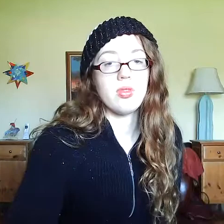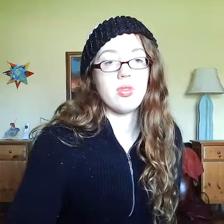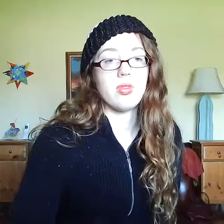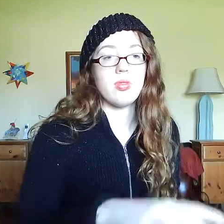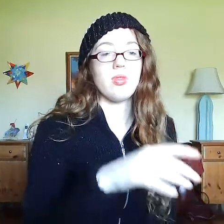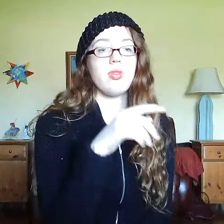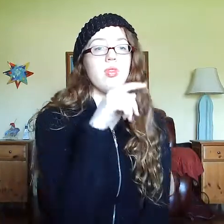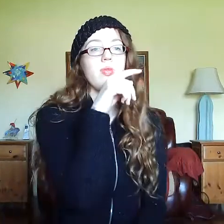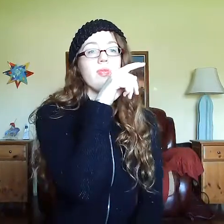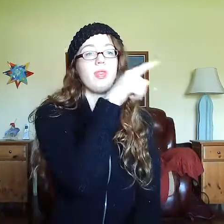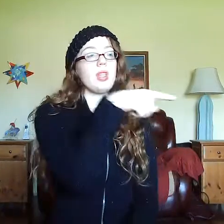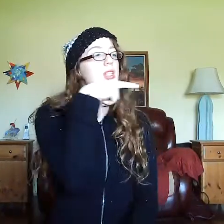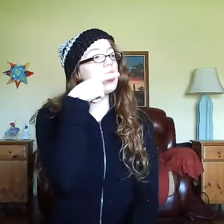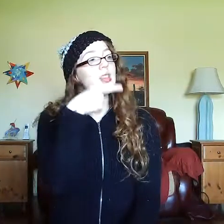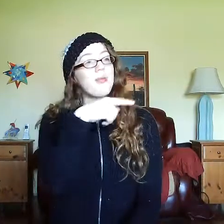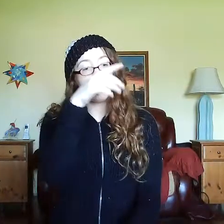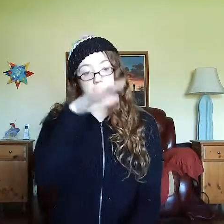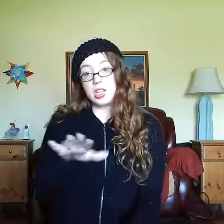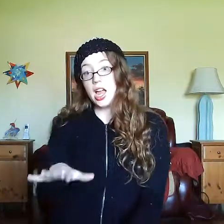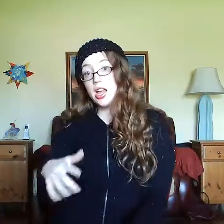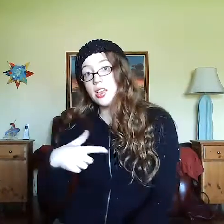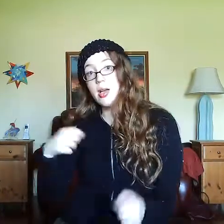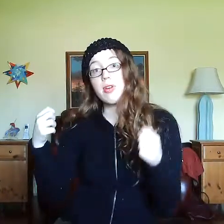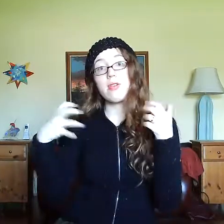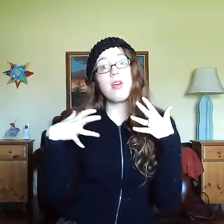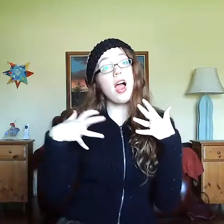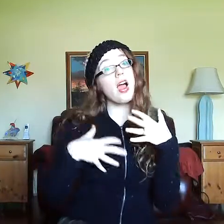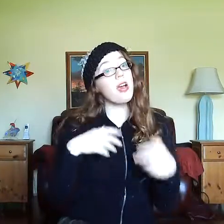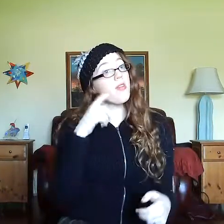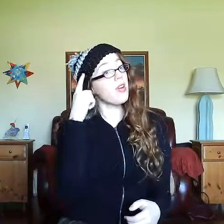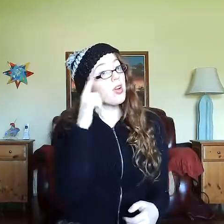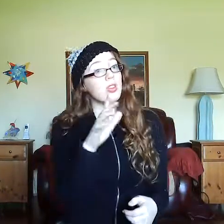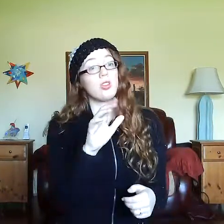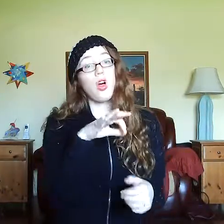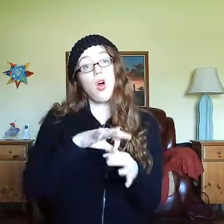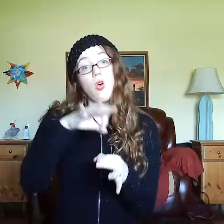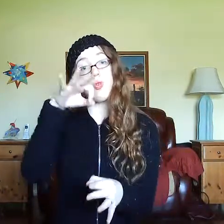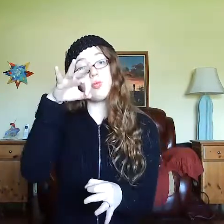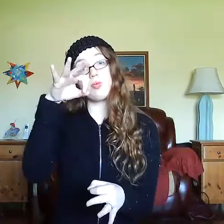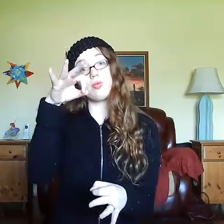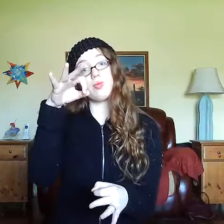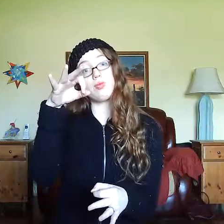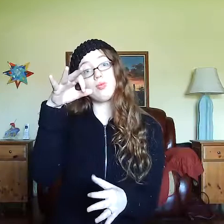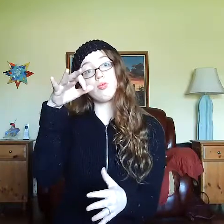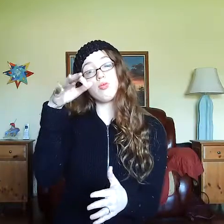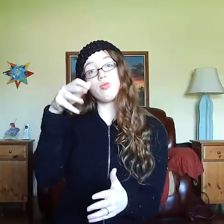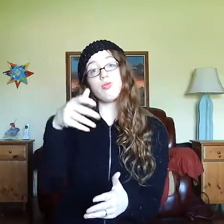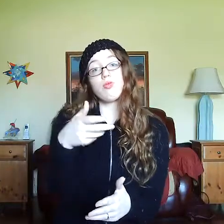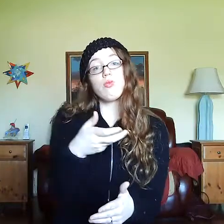HE HE SAY CHILD AFRAID FOR YOUR SOUL. SOUL.